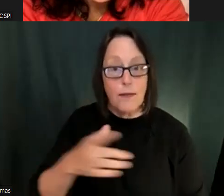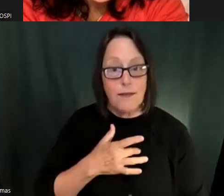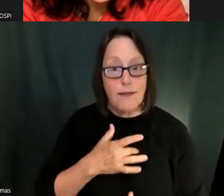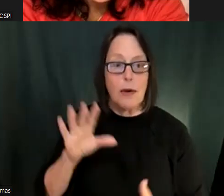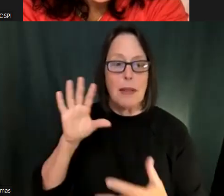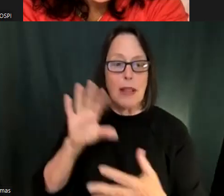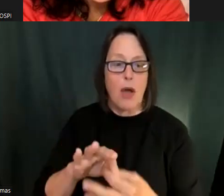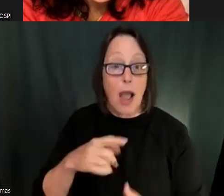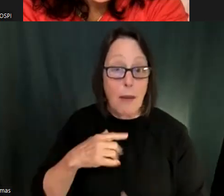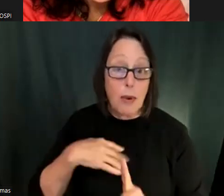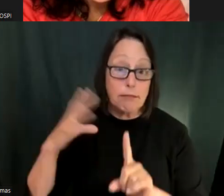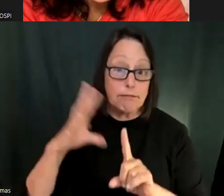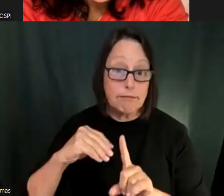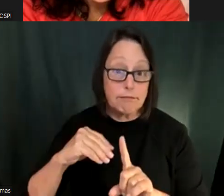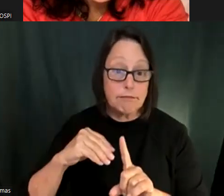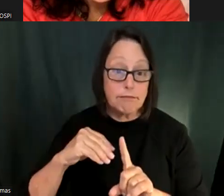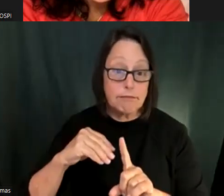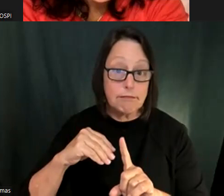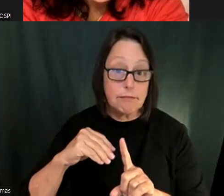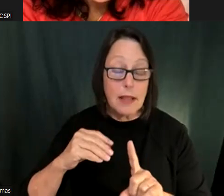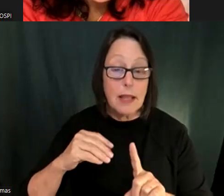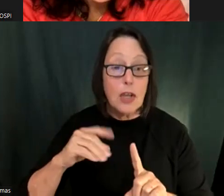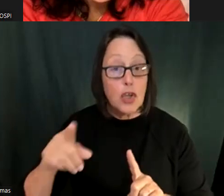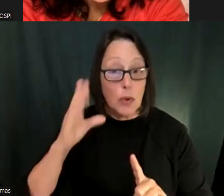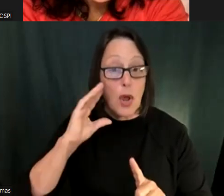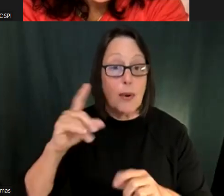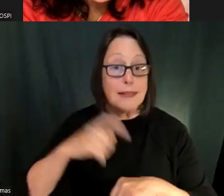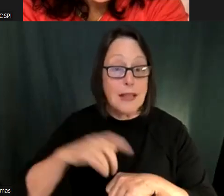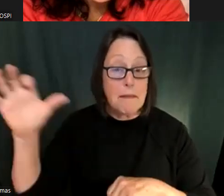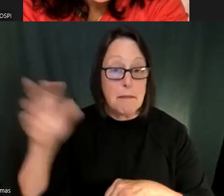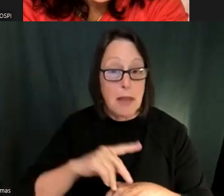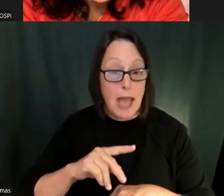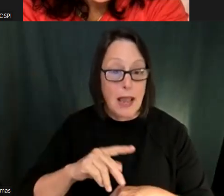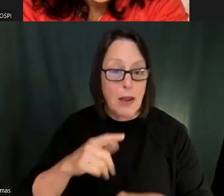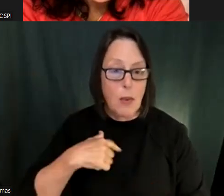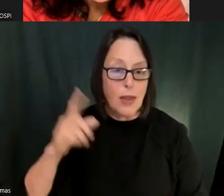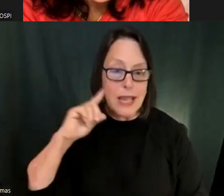So 3 min. We're gonna take care of our bodies and if you could also think about Names of special beings in your life that helped create an experience of belonging.